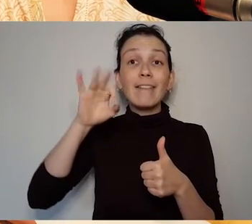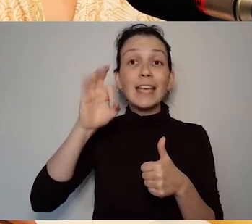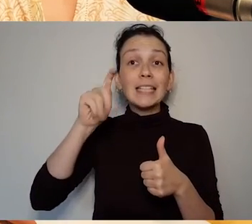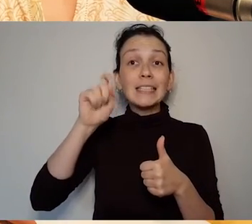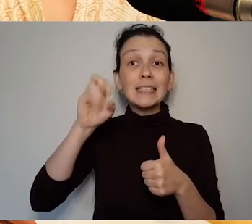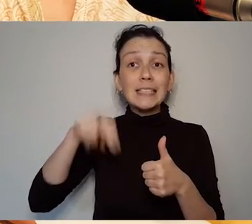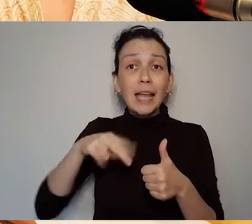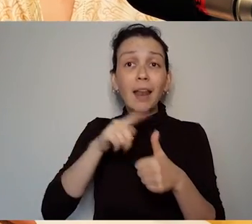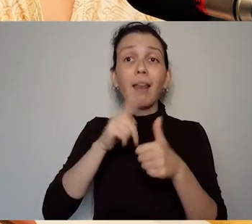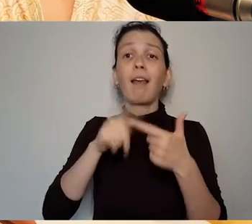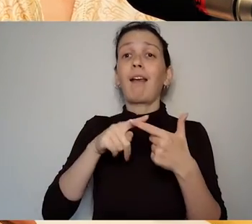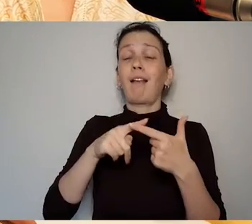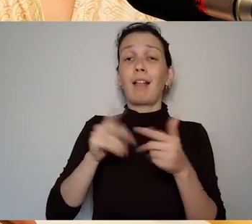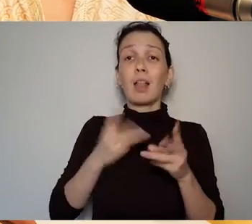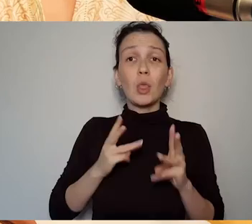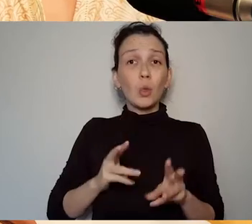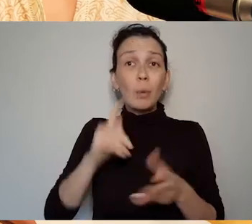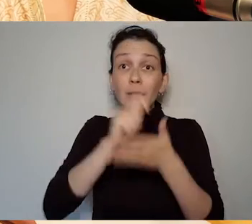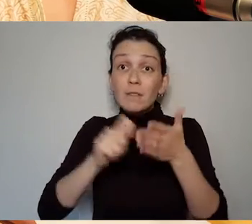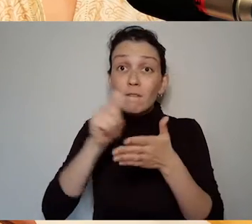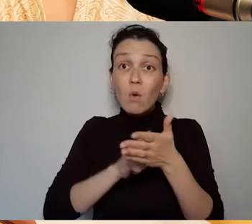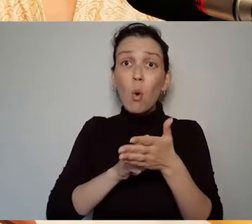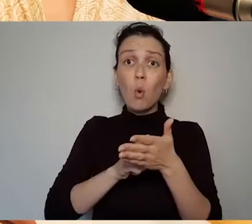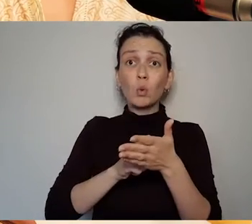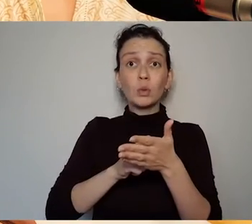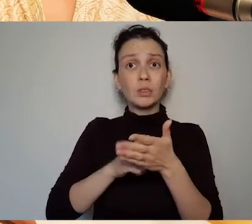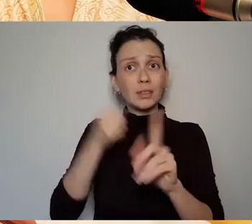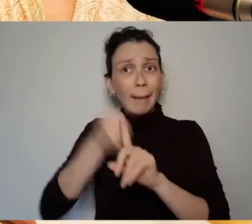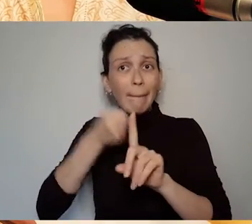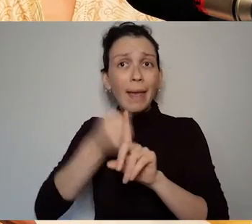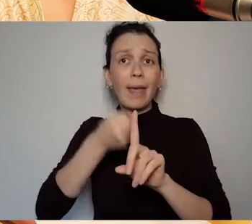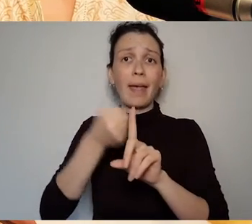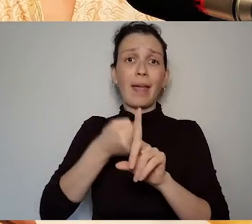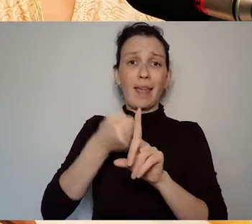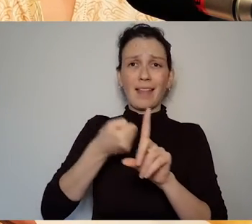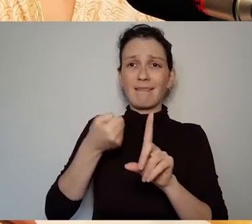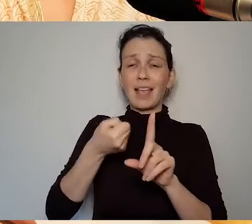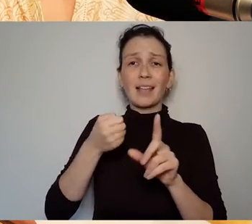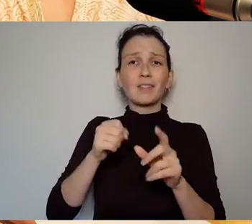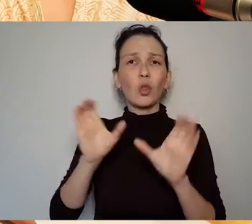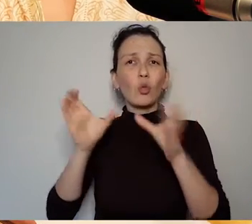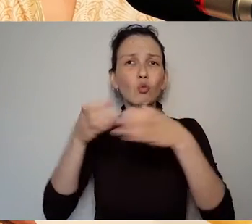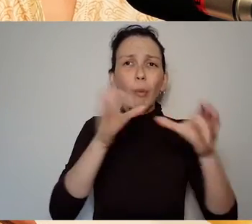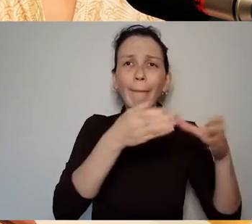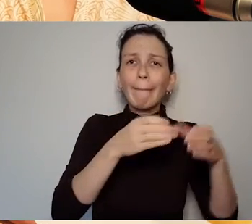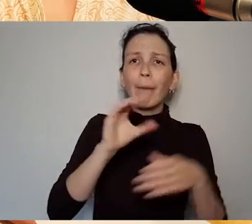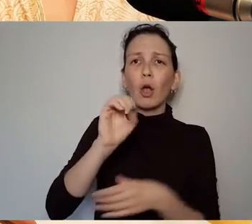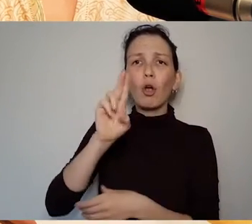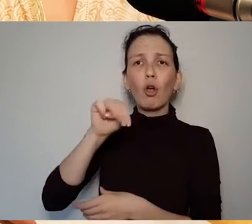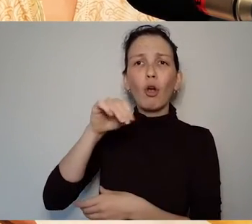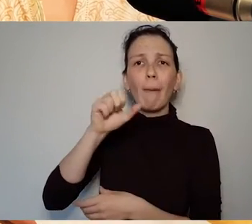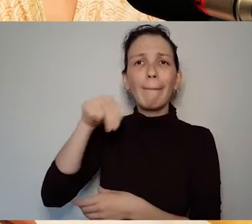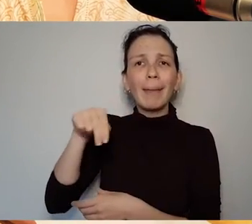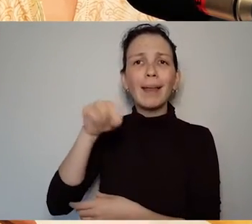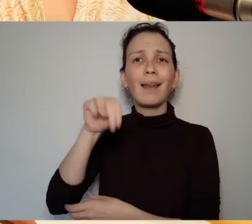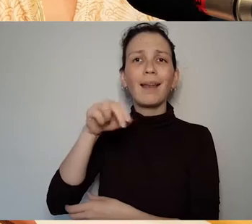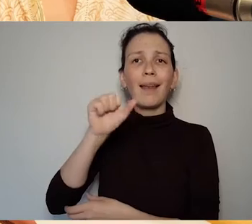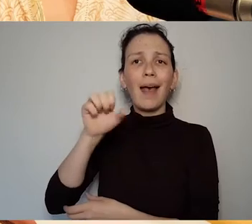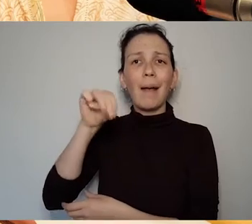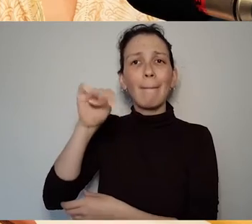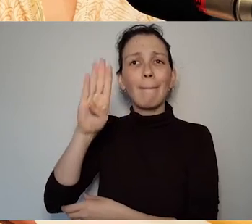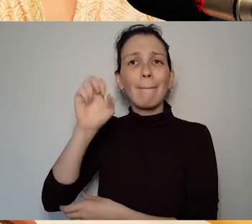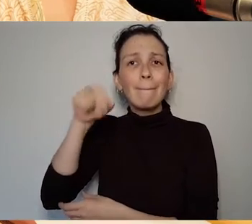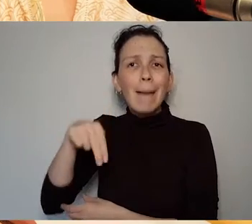Cumann na mBan. there was lots of women's organisations who were absolutely dedicated